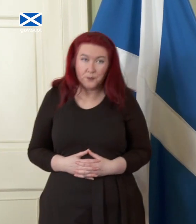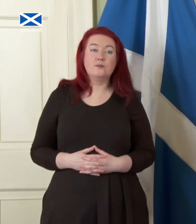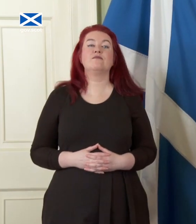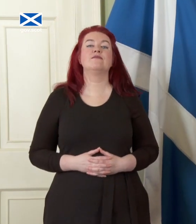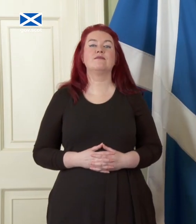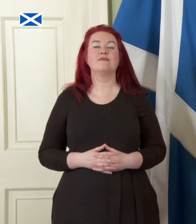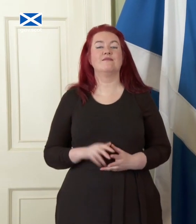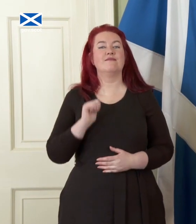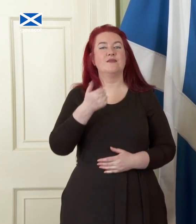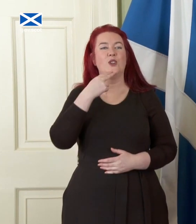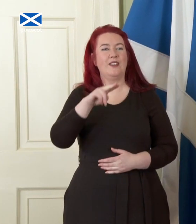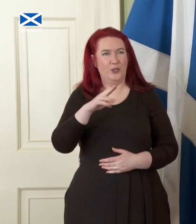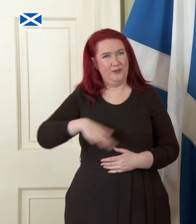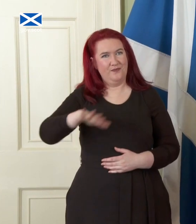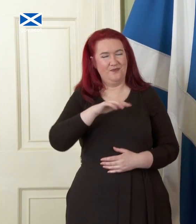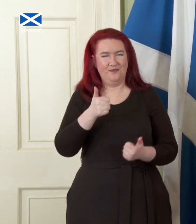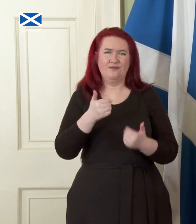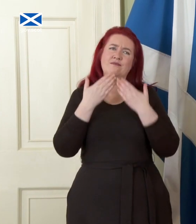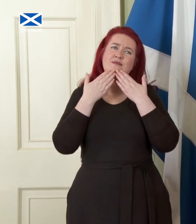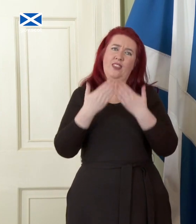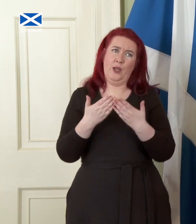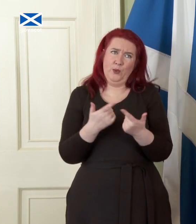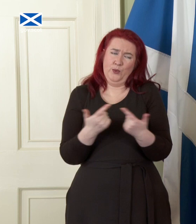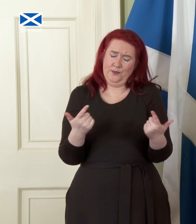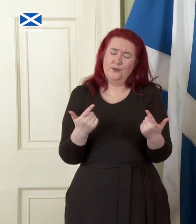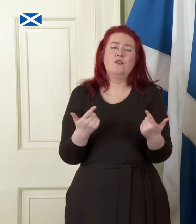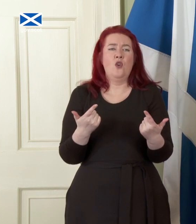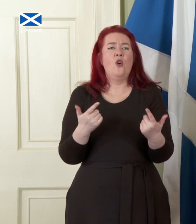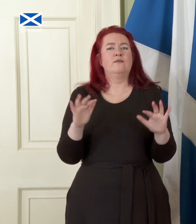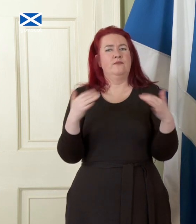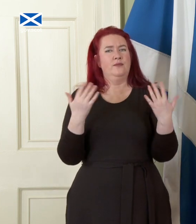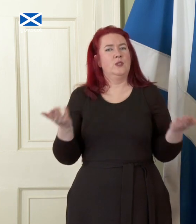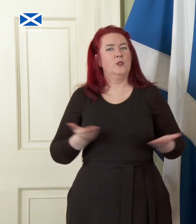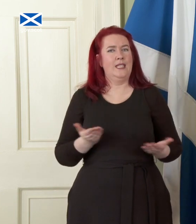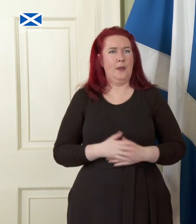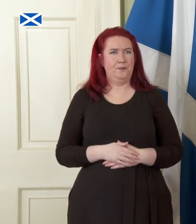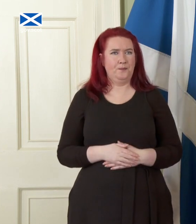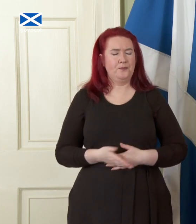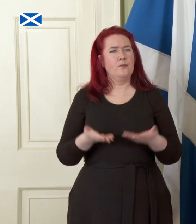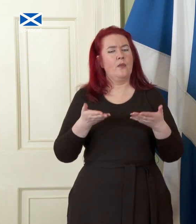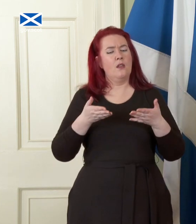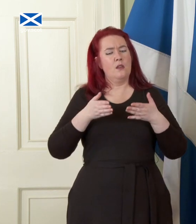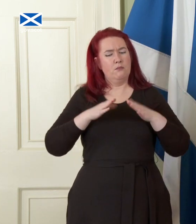Good afternoon. Thank you very much for joining me today. Before I turn to the substance of today's